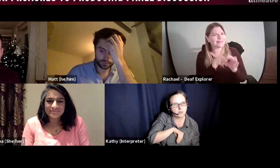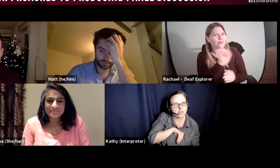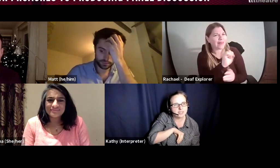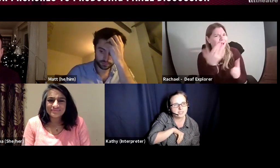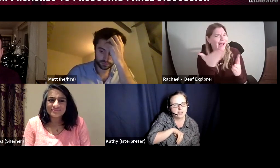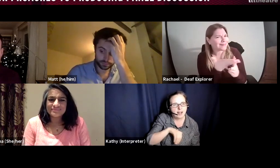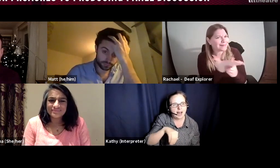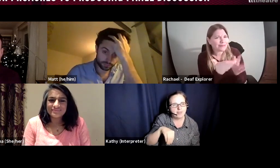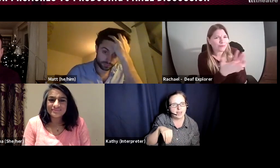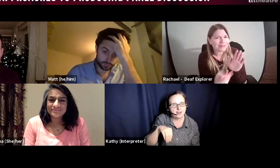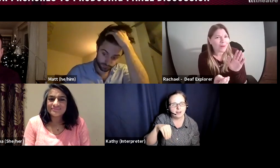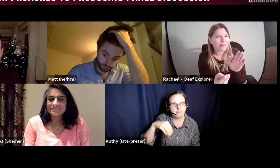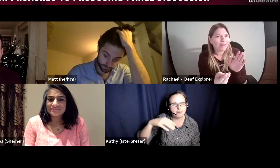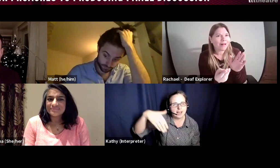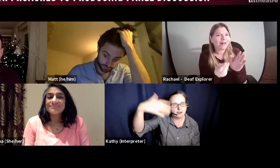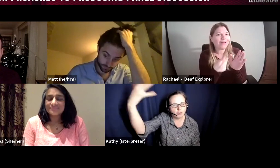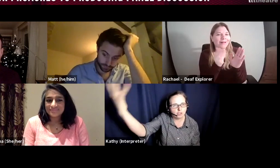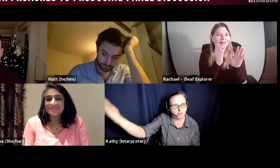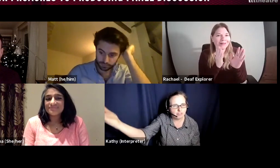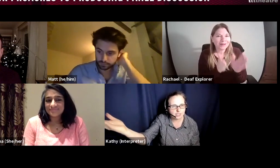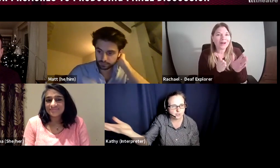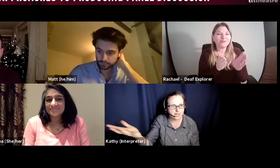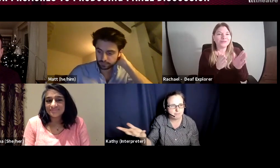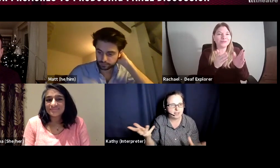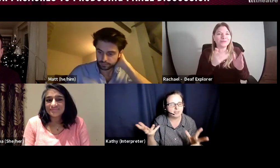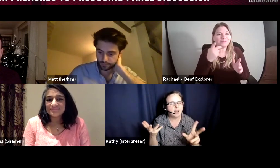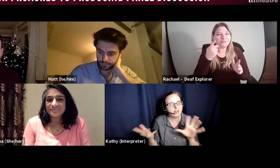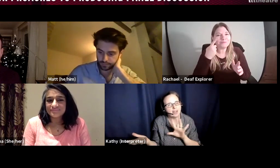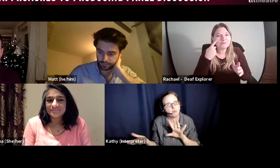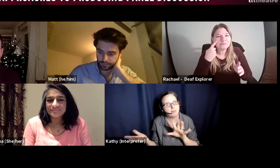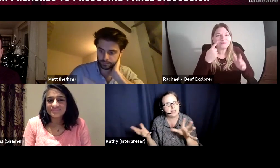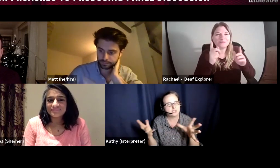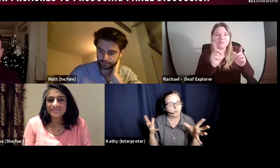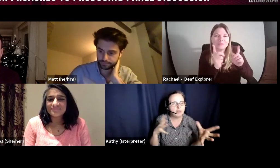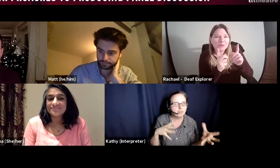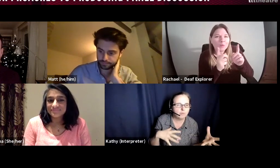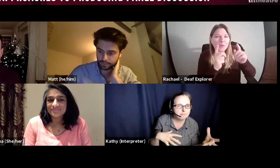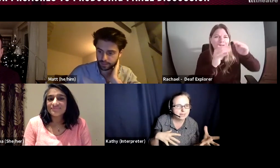it, and then later on you reflect on it and think okay, maybe that's no it what I thought they meant